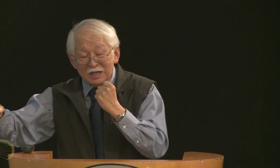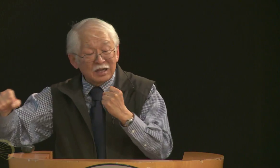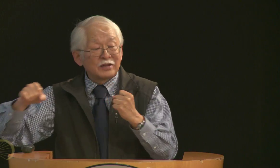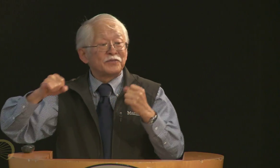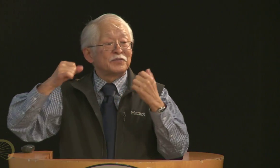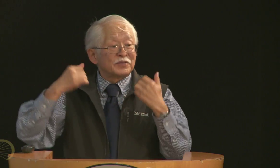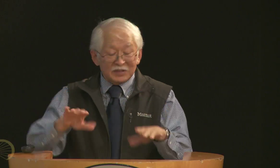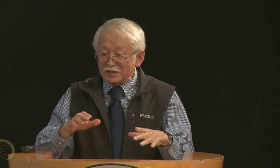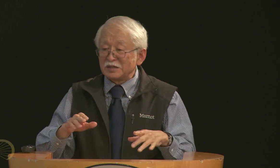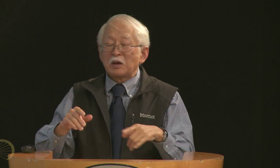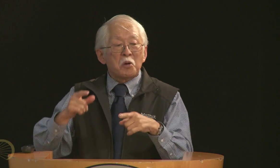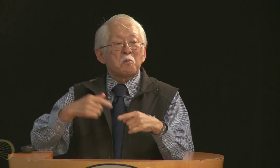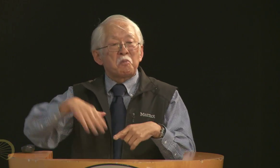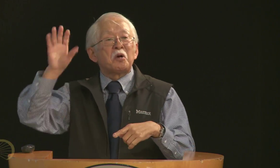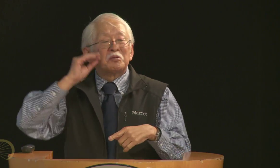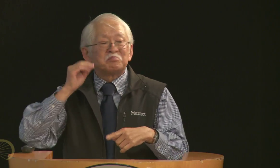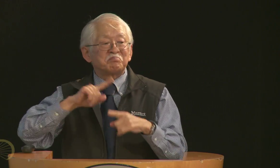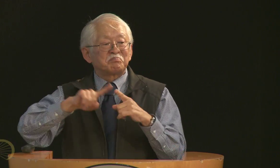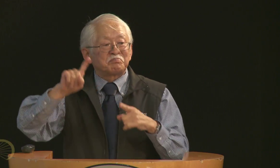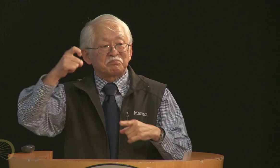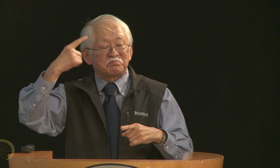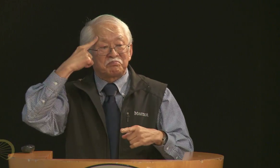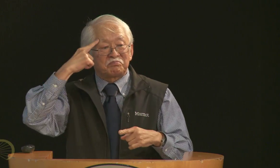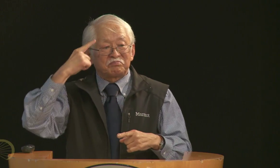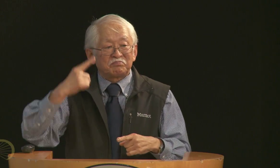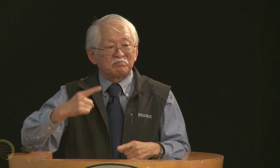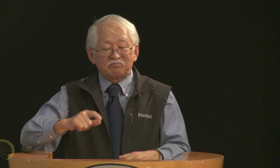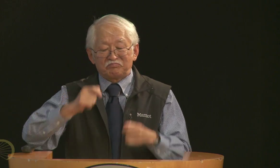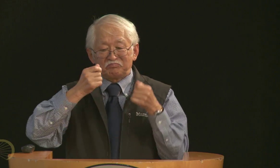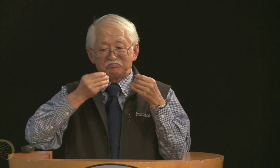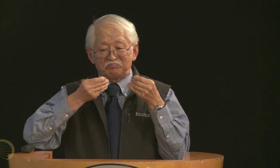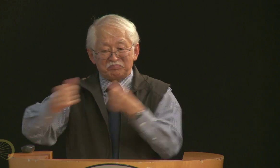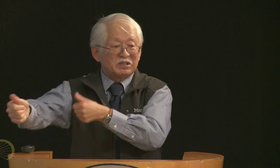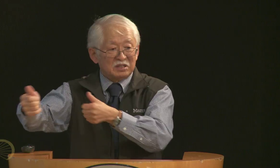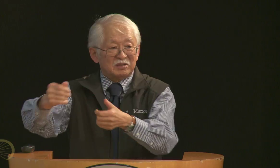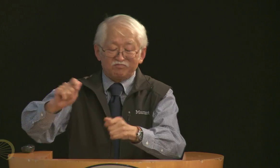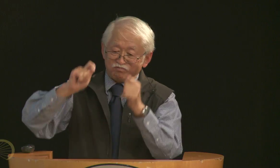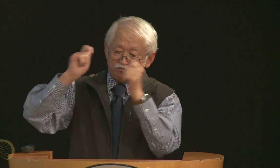she actually stayed until the month of March. And she was planning to go home,